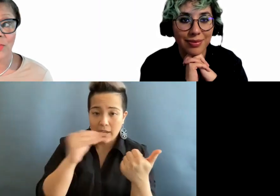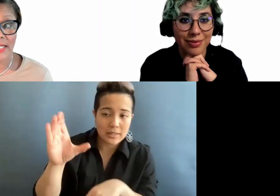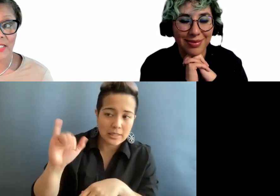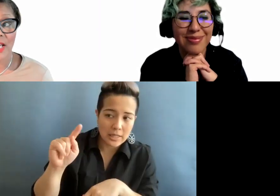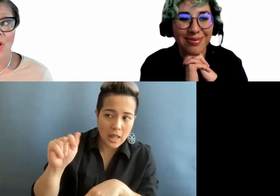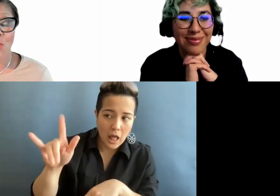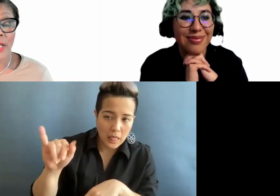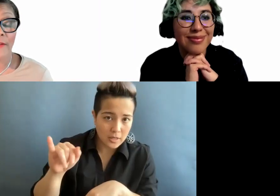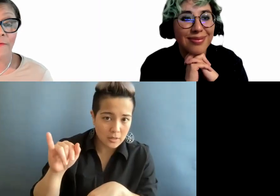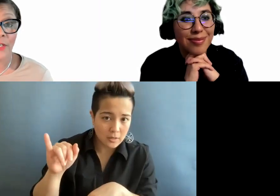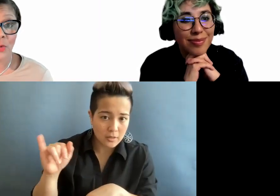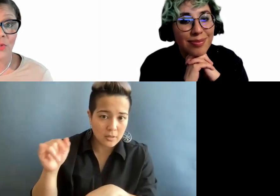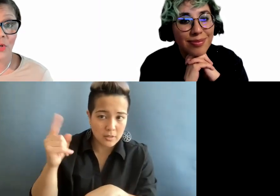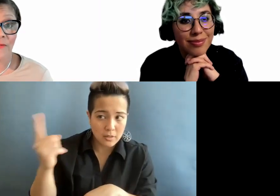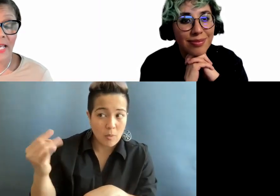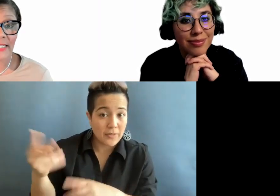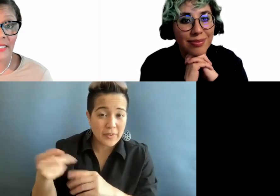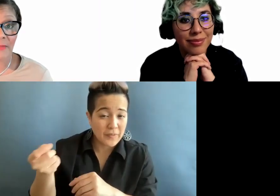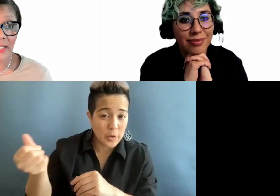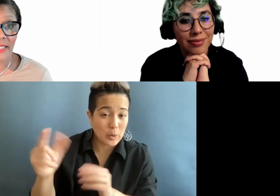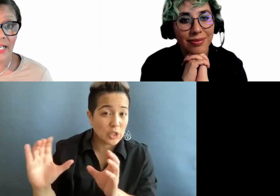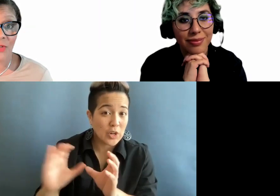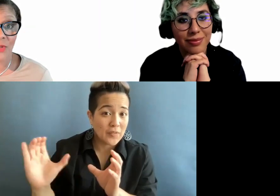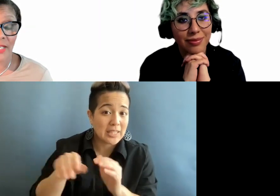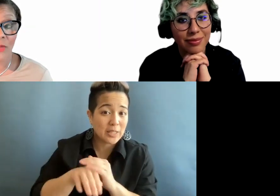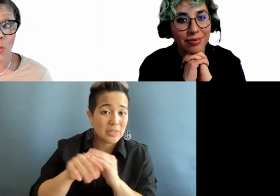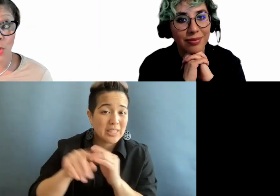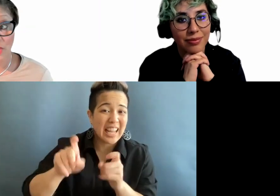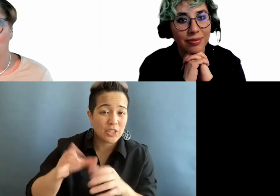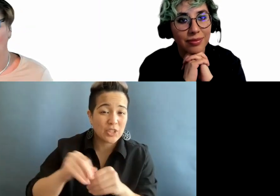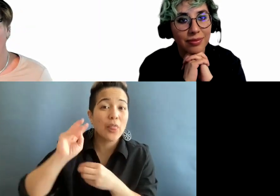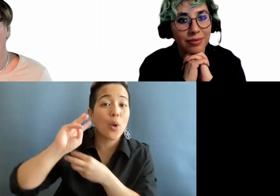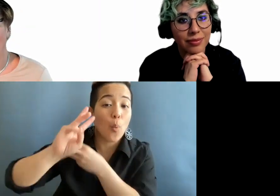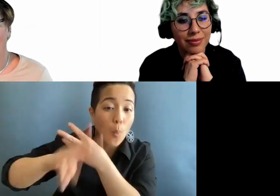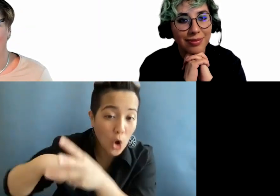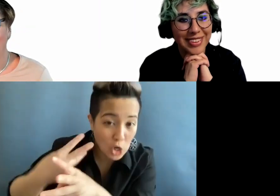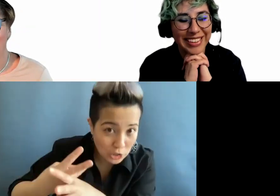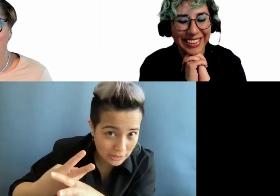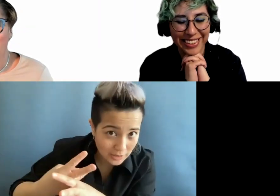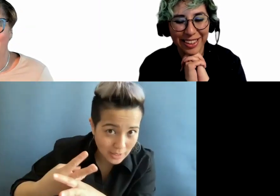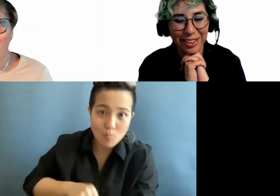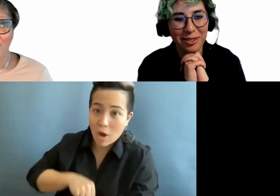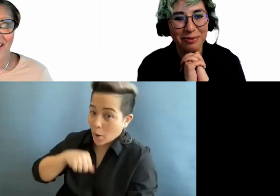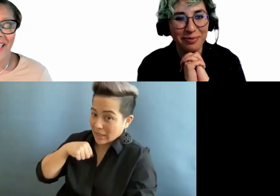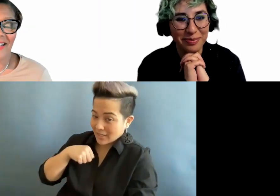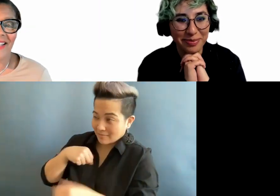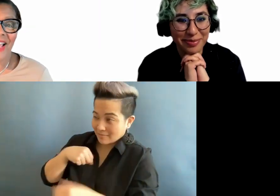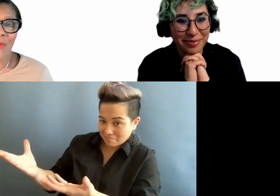who is one of the few certified accessibility testers in the world, I will say proudly. And